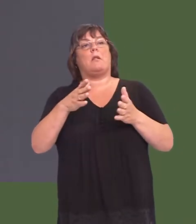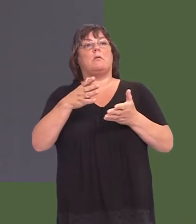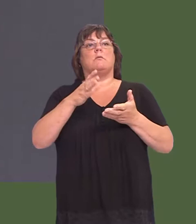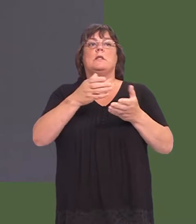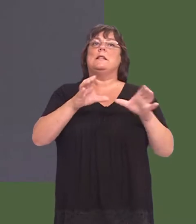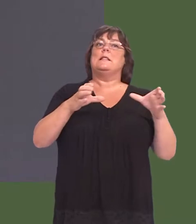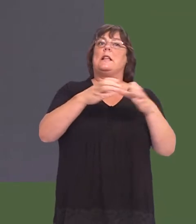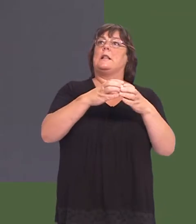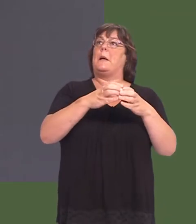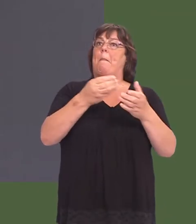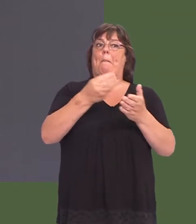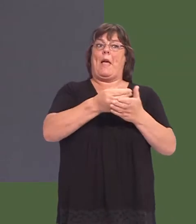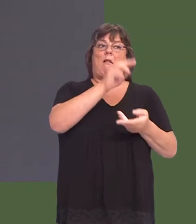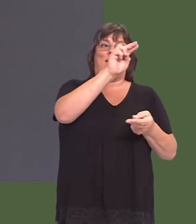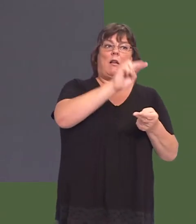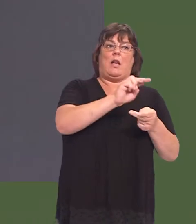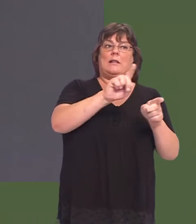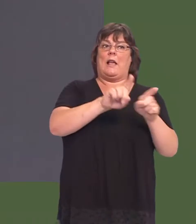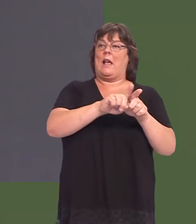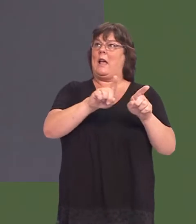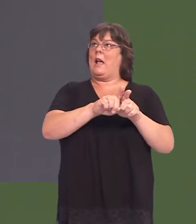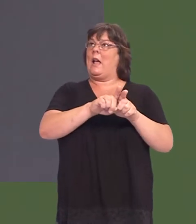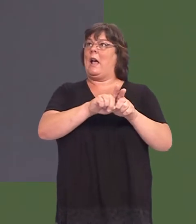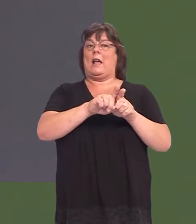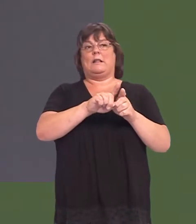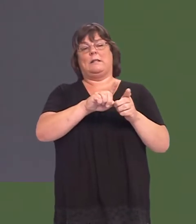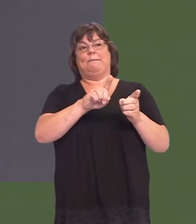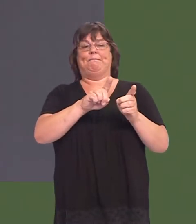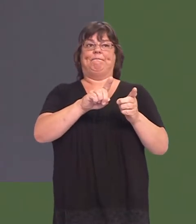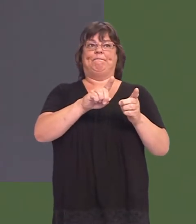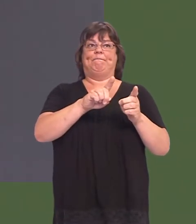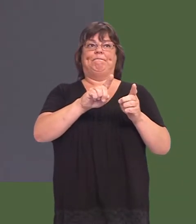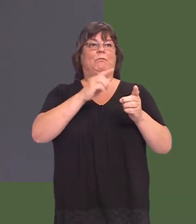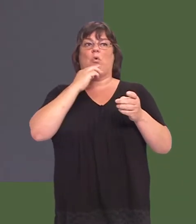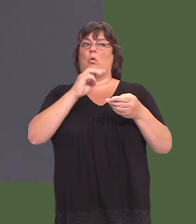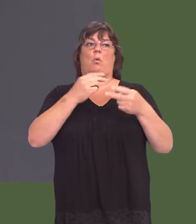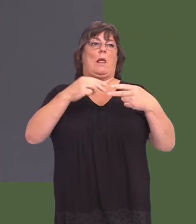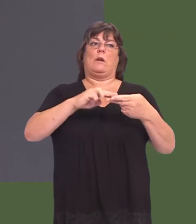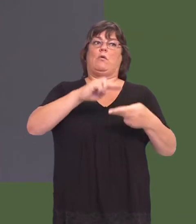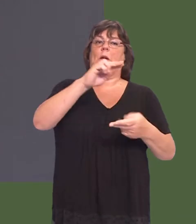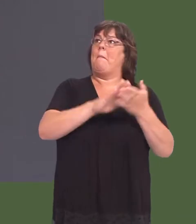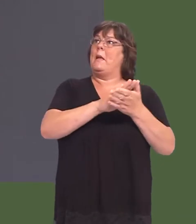the past decade is such that, now, teachersí pay has fallen by £3 an hour, police officersí